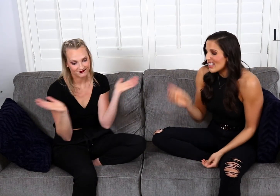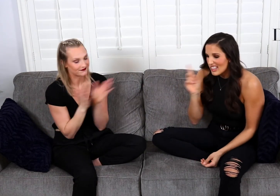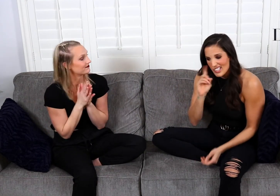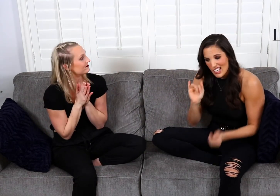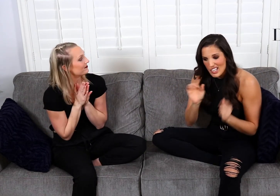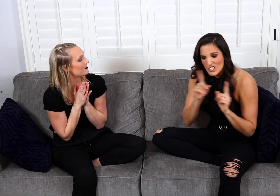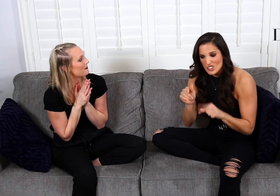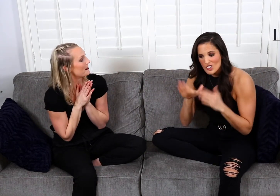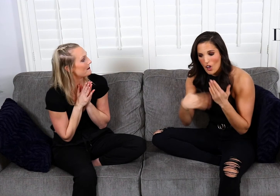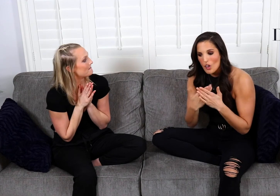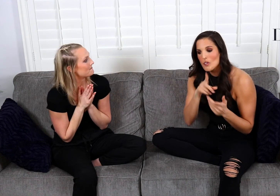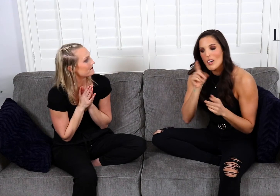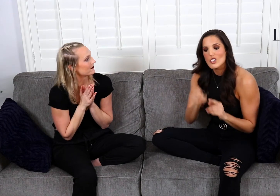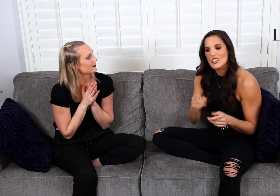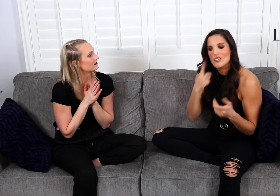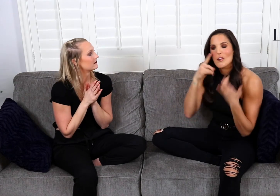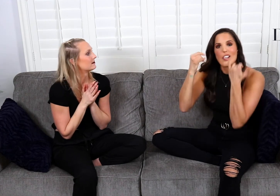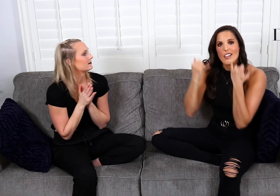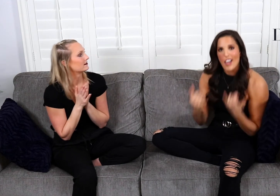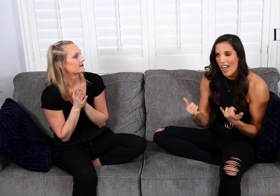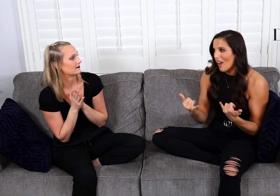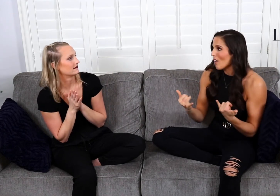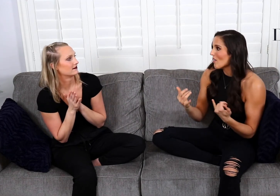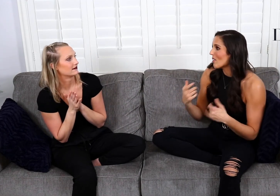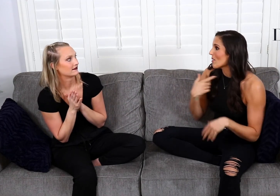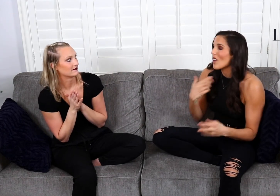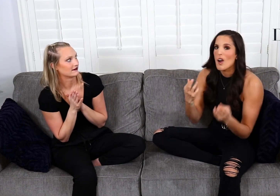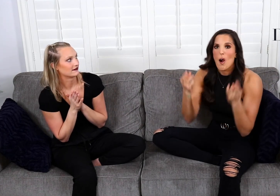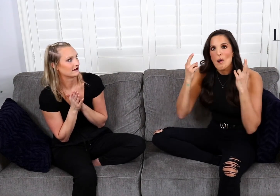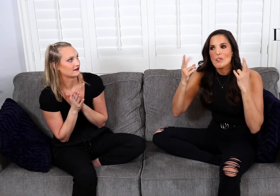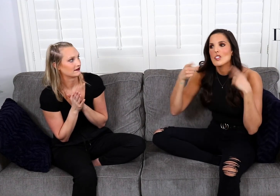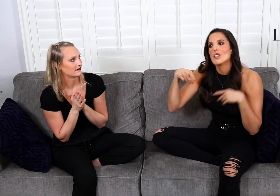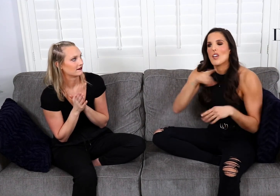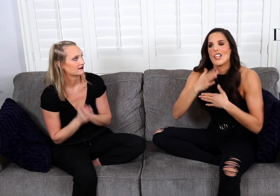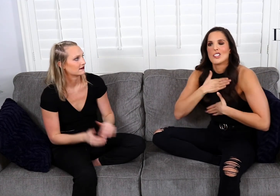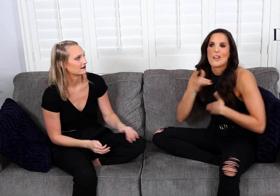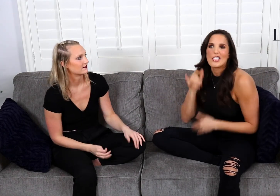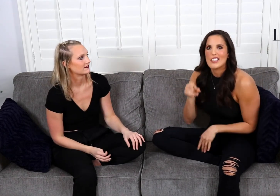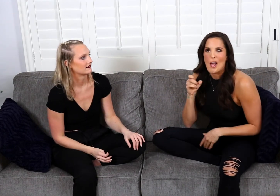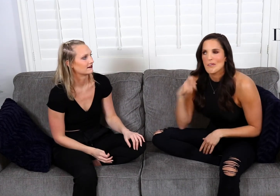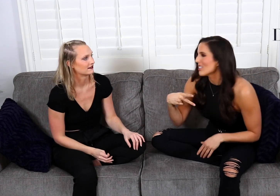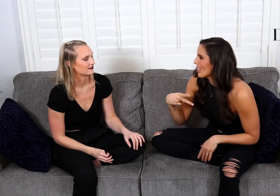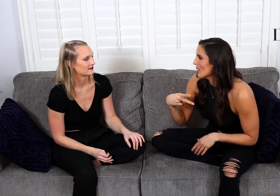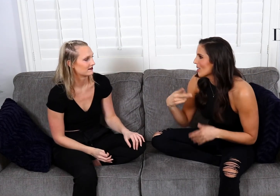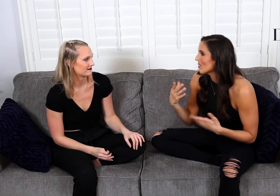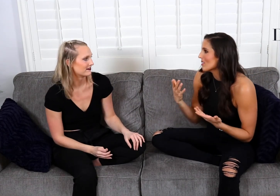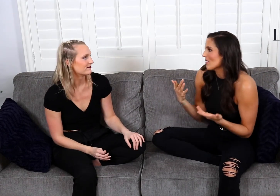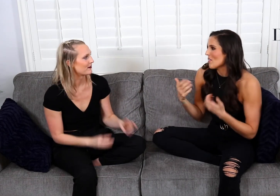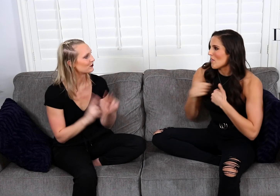So I think that answers all the questions for now. I hope you guys enjoy this episode.